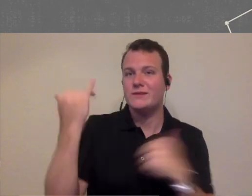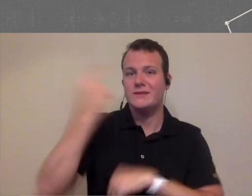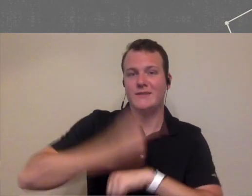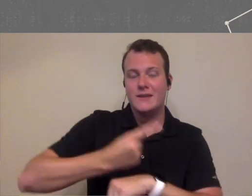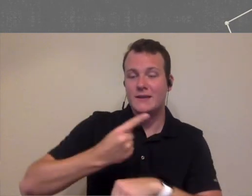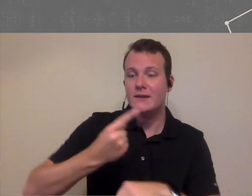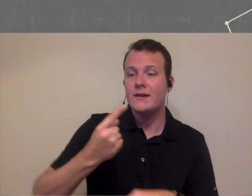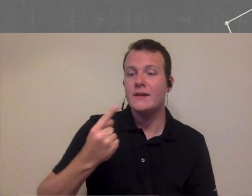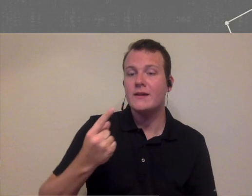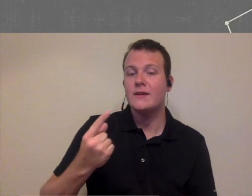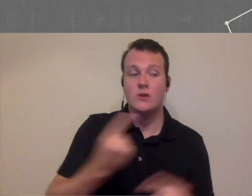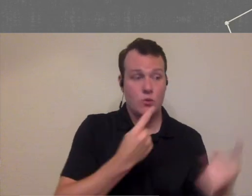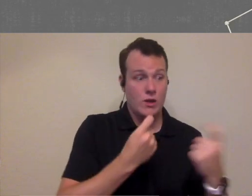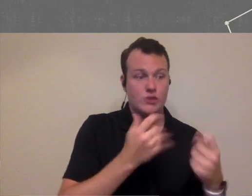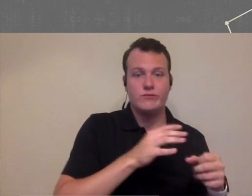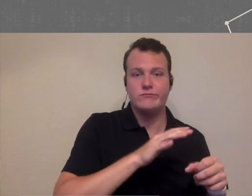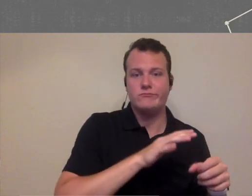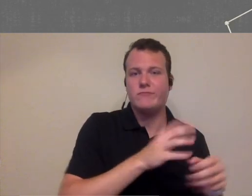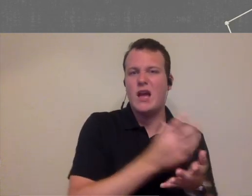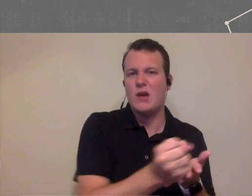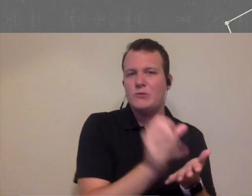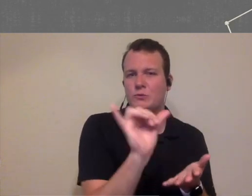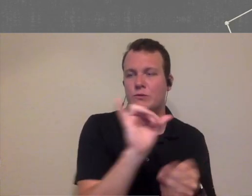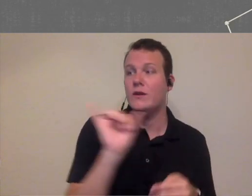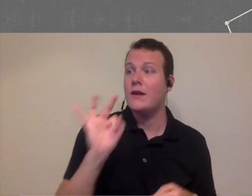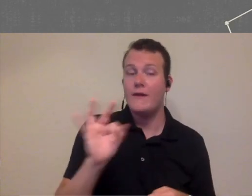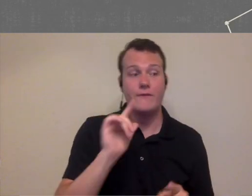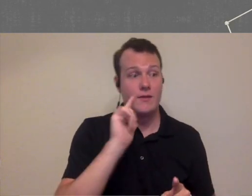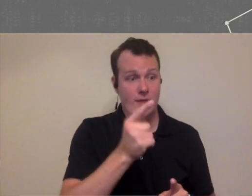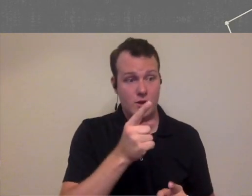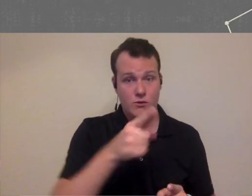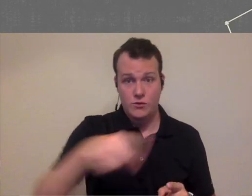actually for today's session and out of questions but if you do think of any